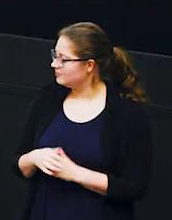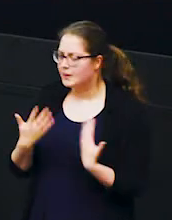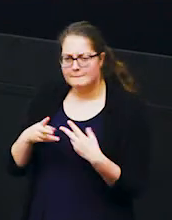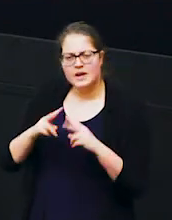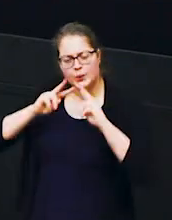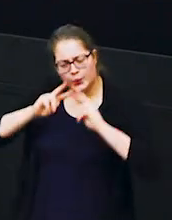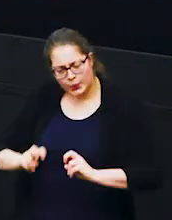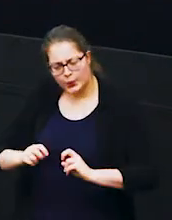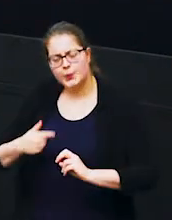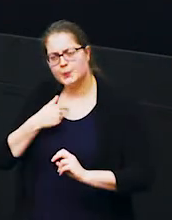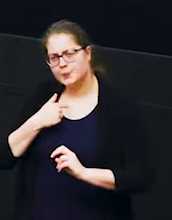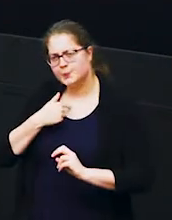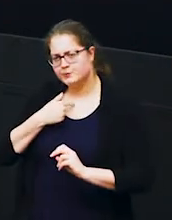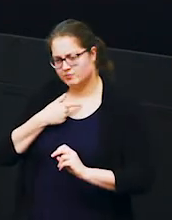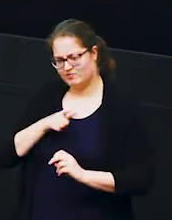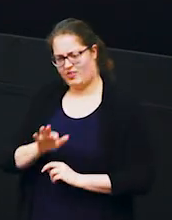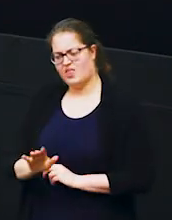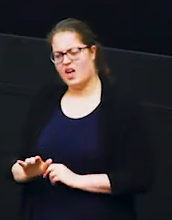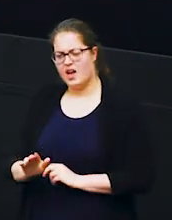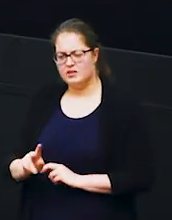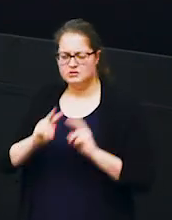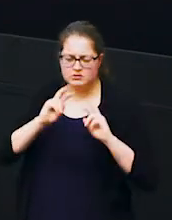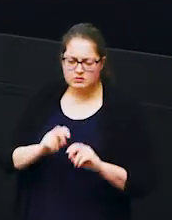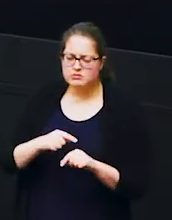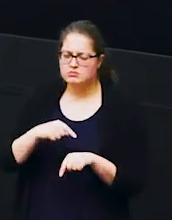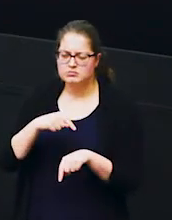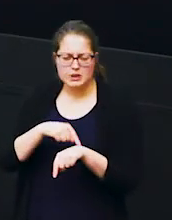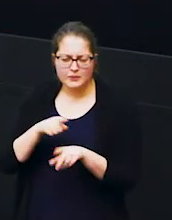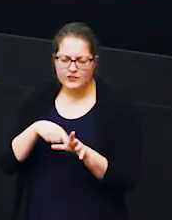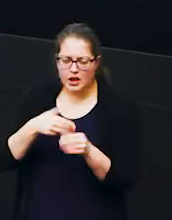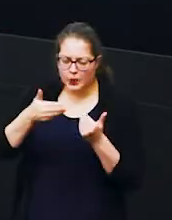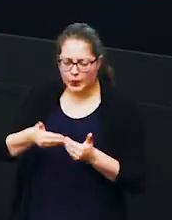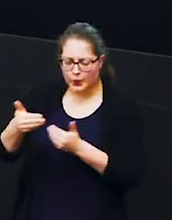in the field so we know how much food there is at different times of year for elephants and one